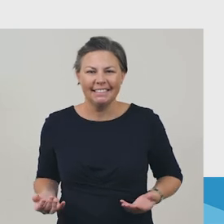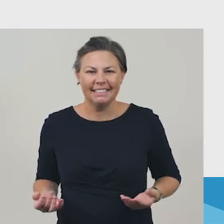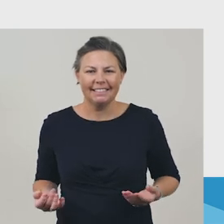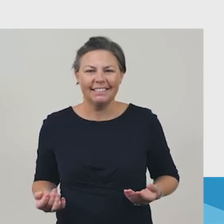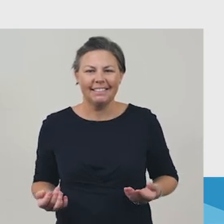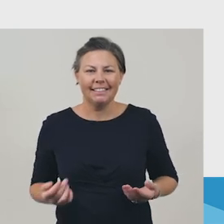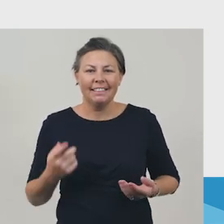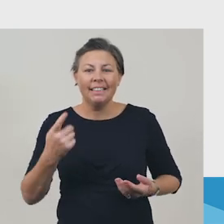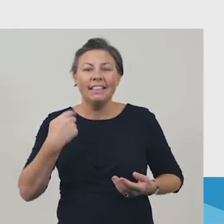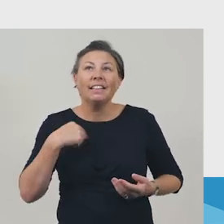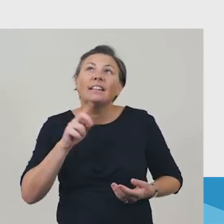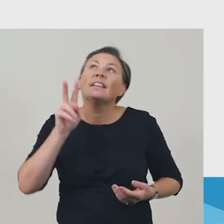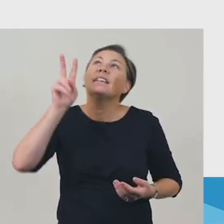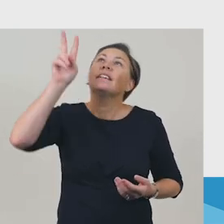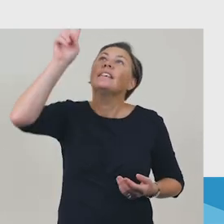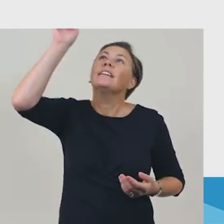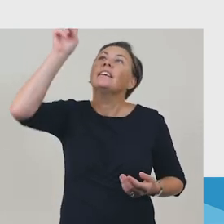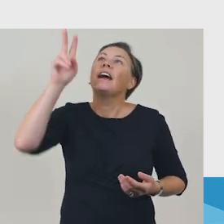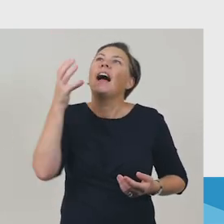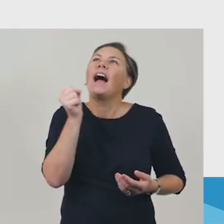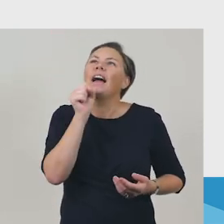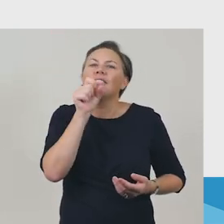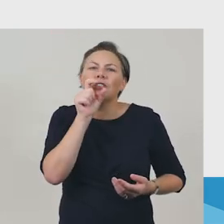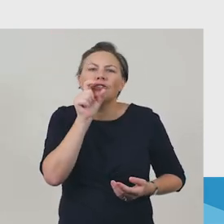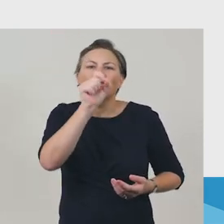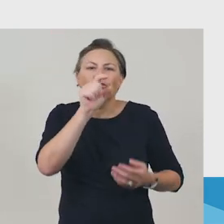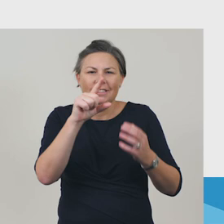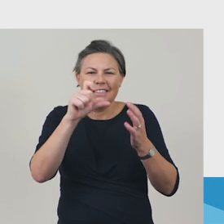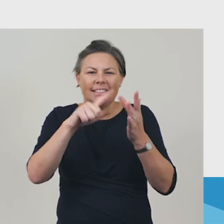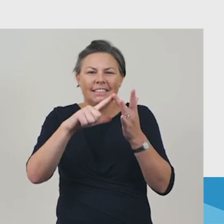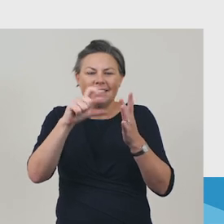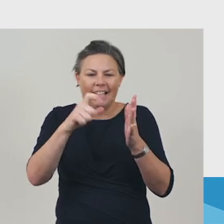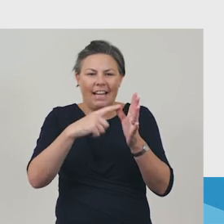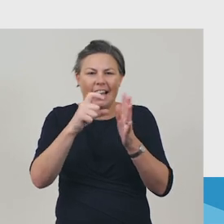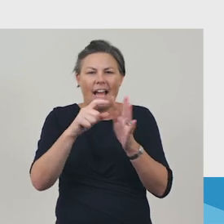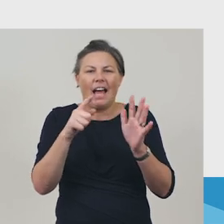Just above my head the cicadas drown my woes.